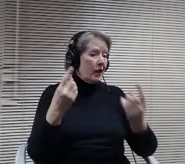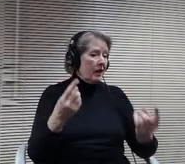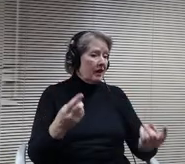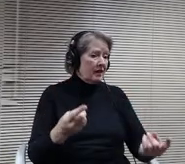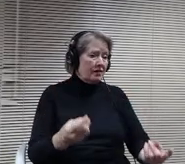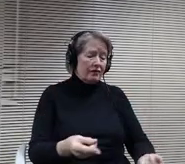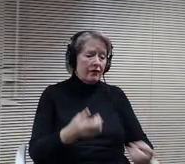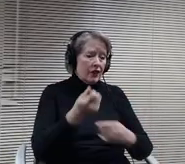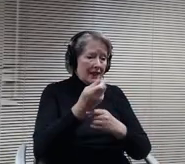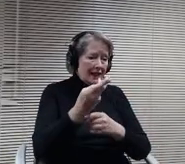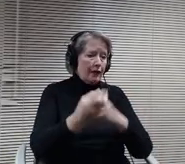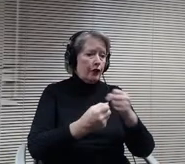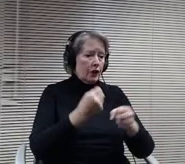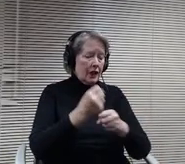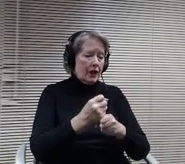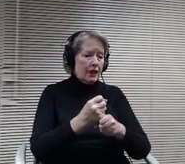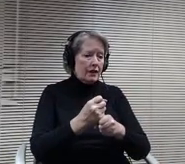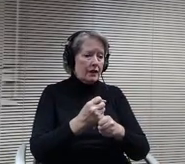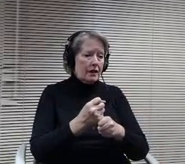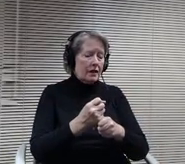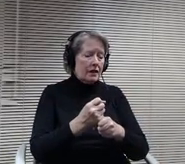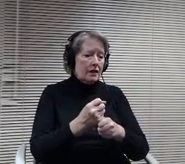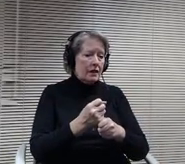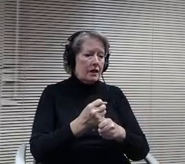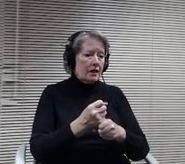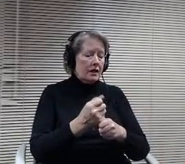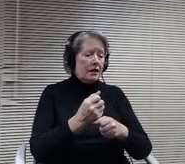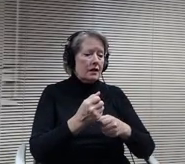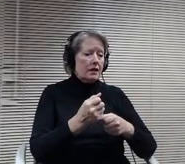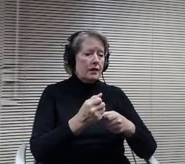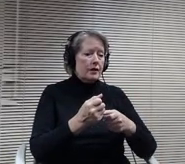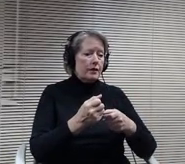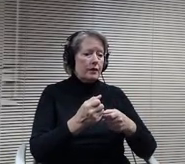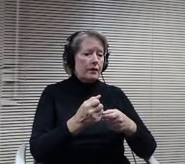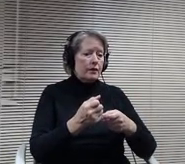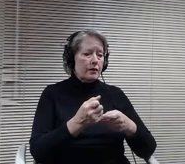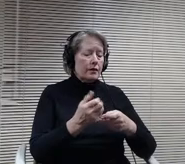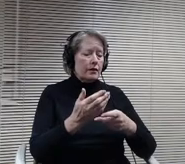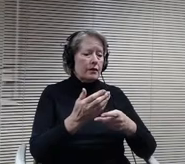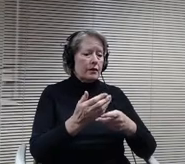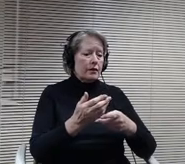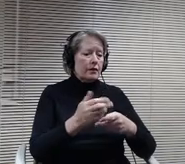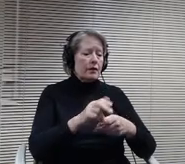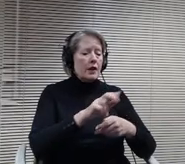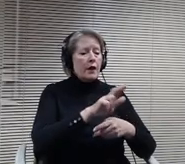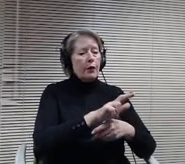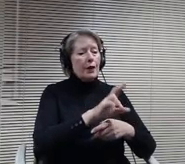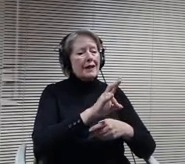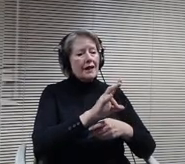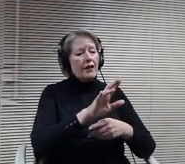And then 375 per month for all board members so the chair gets